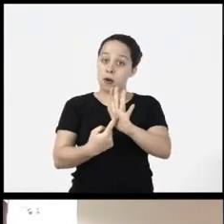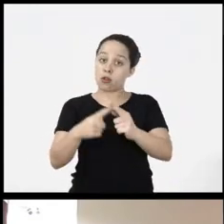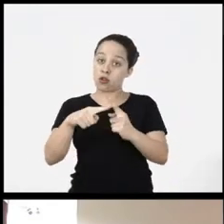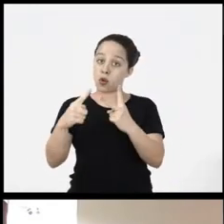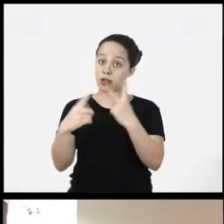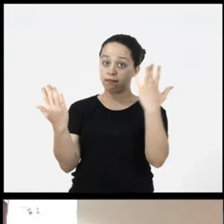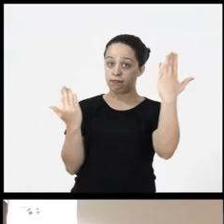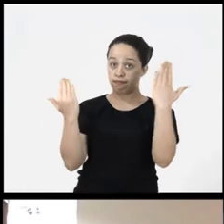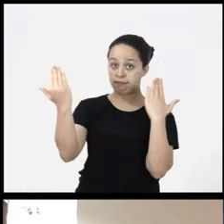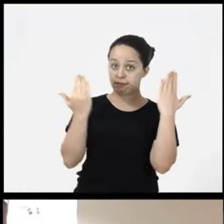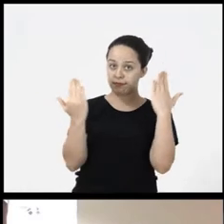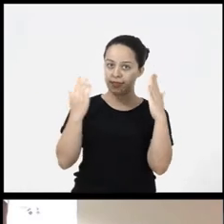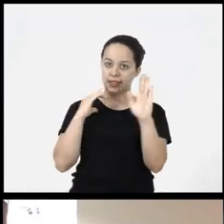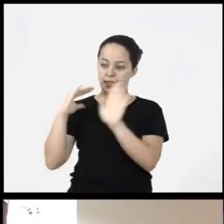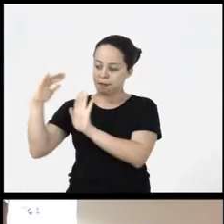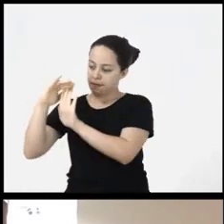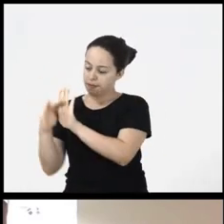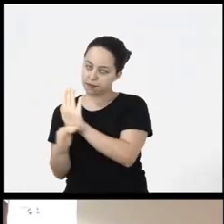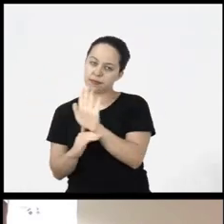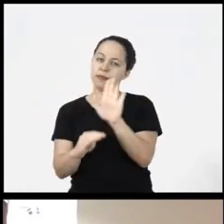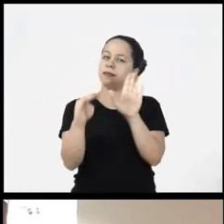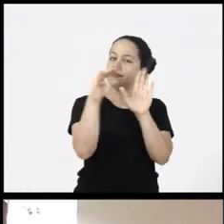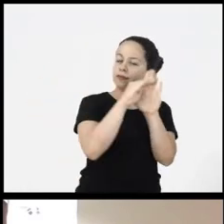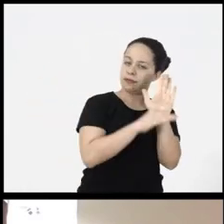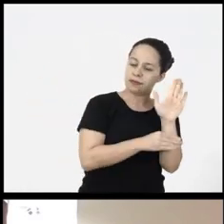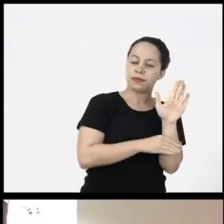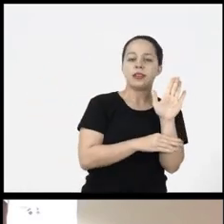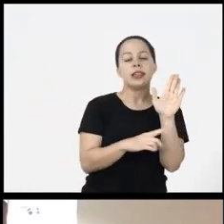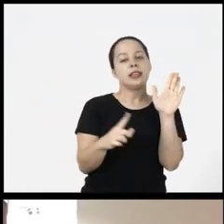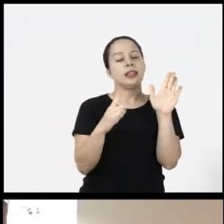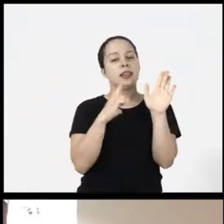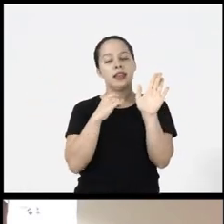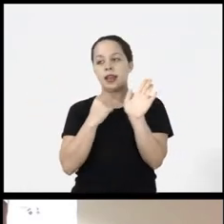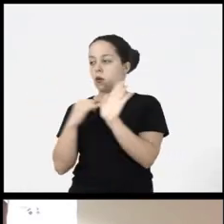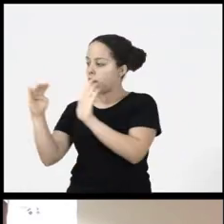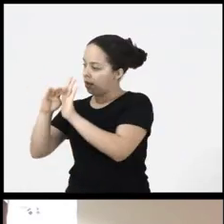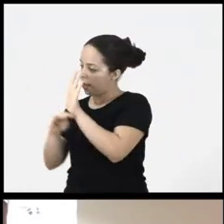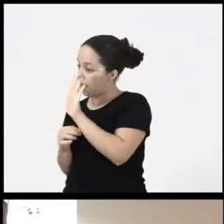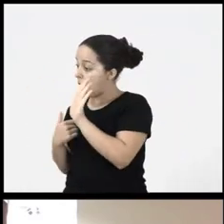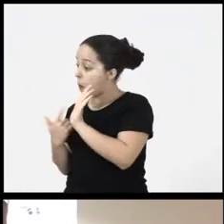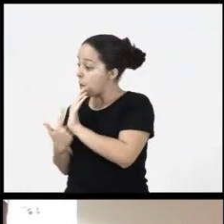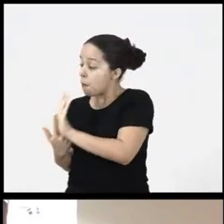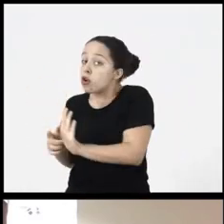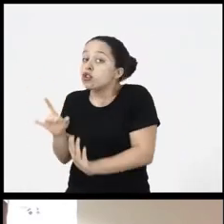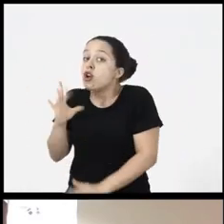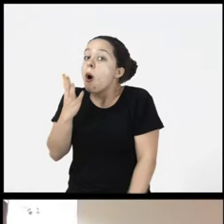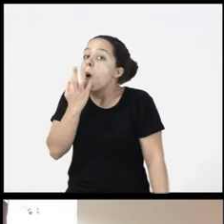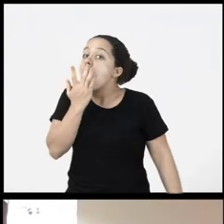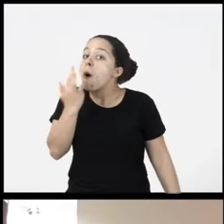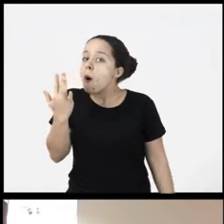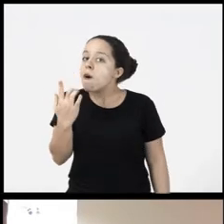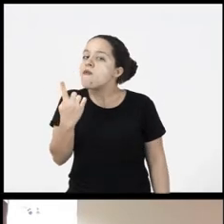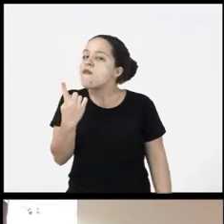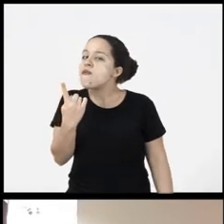here I present two two lists of items one of which I highlight in color only